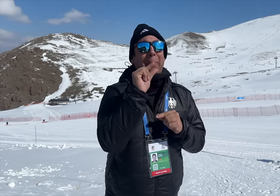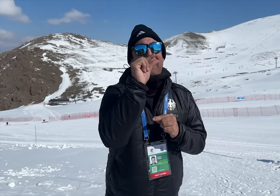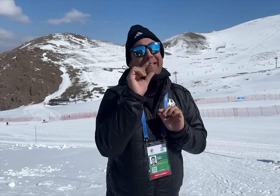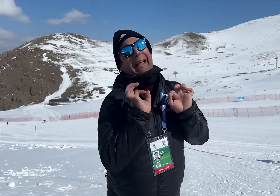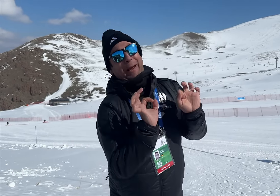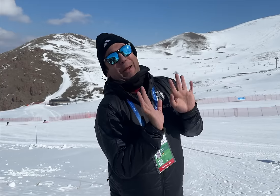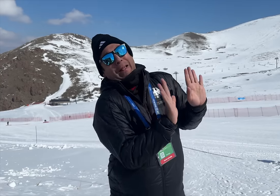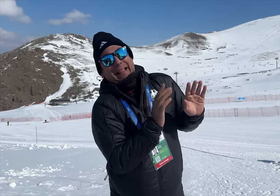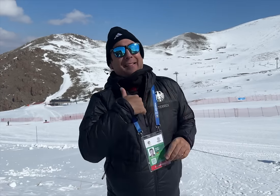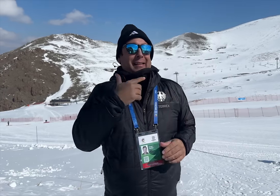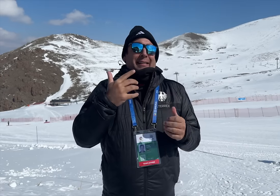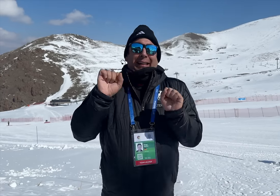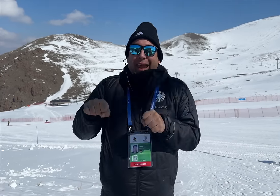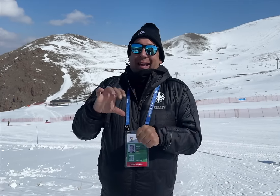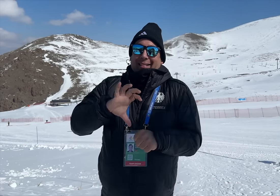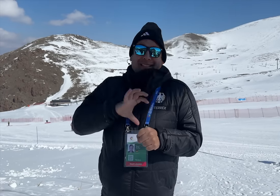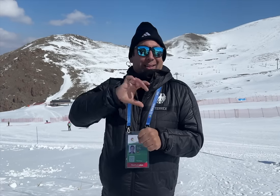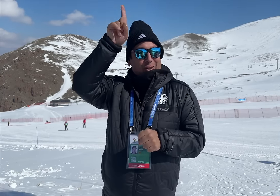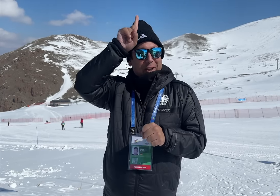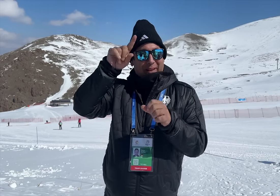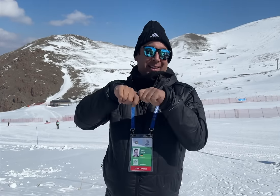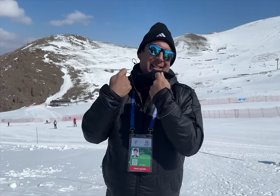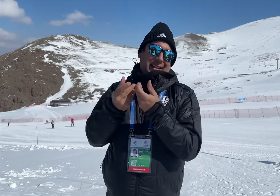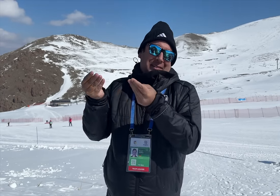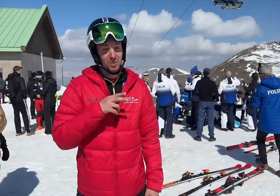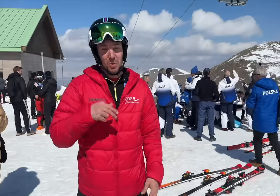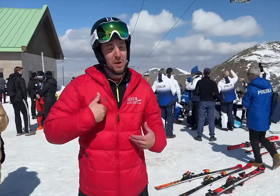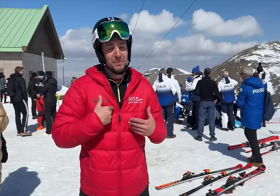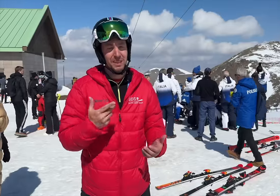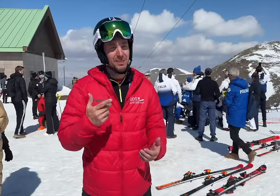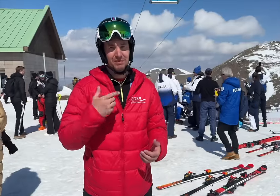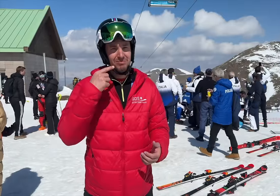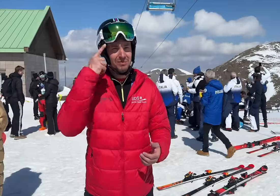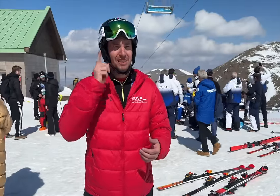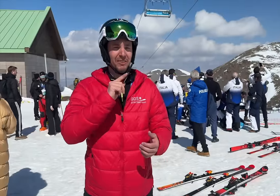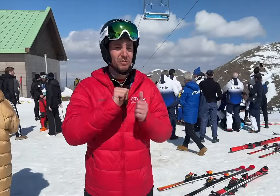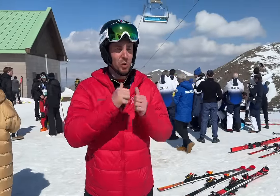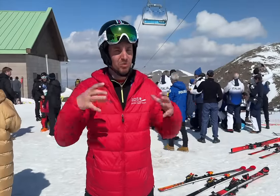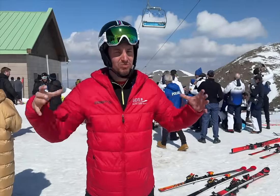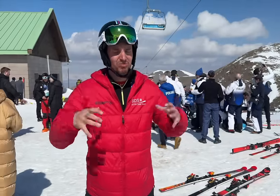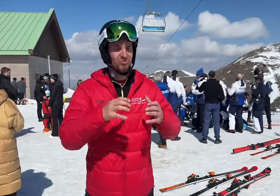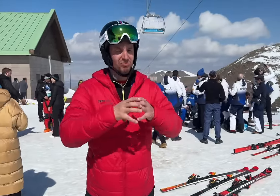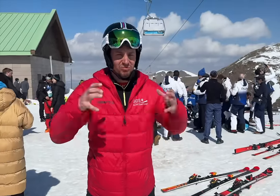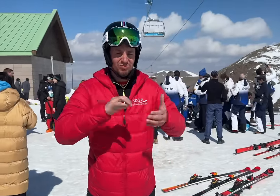team win some medals. I am disappointed. I think if they came, competition would be